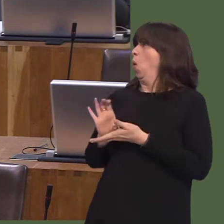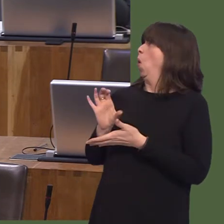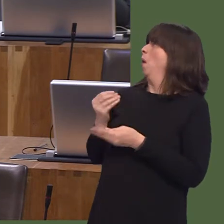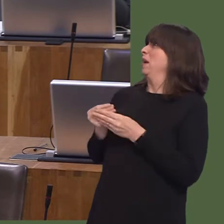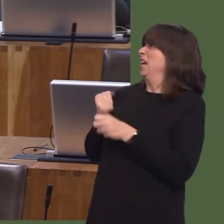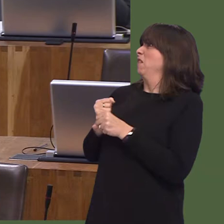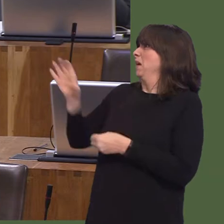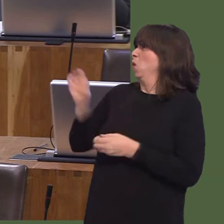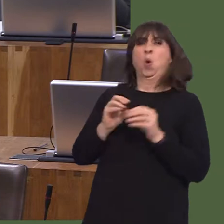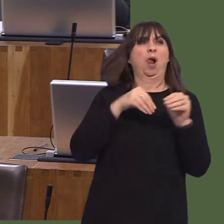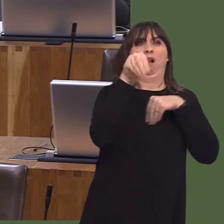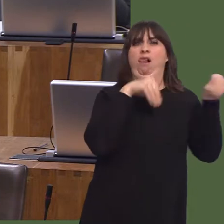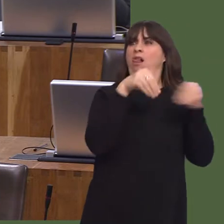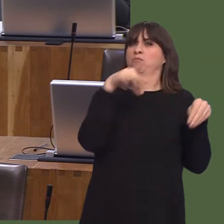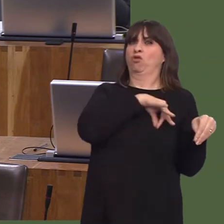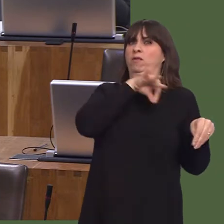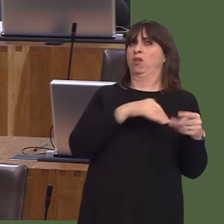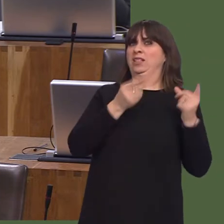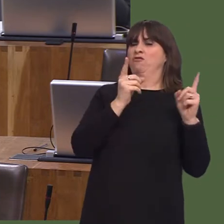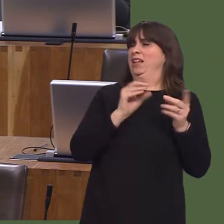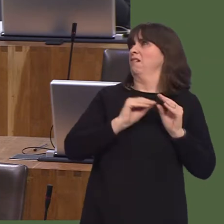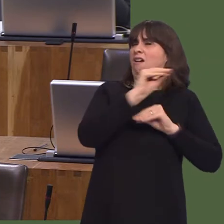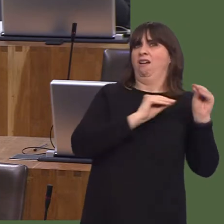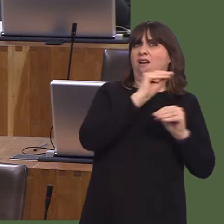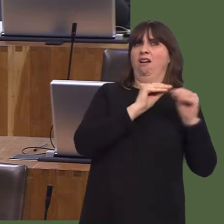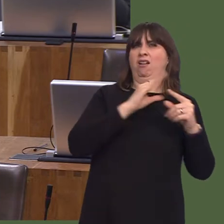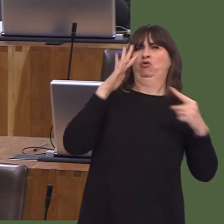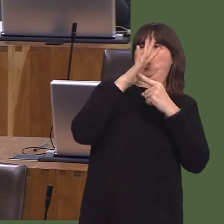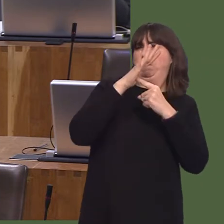There has to be distance between Transport for Wales and the bidders themselves.